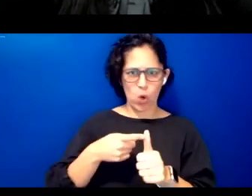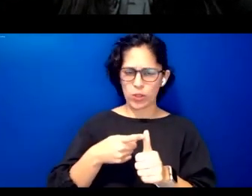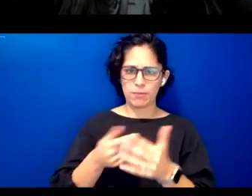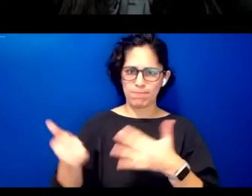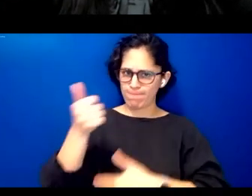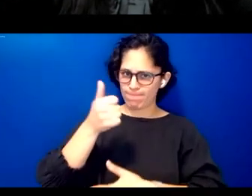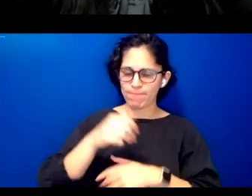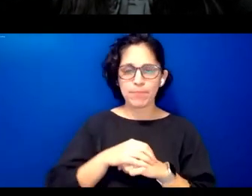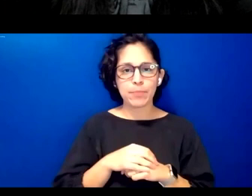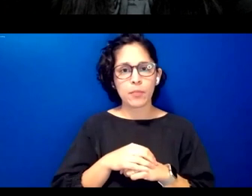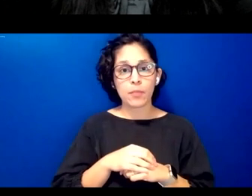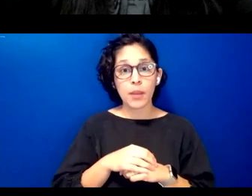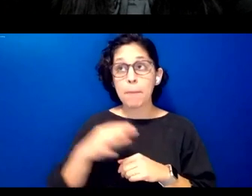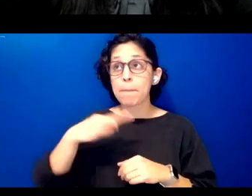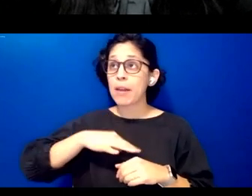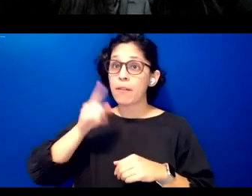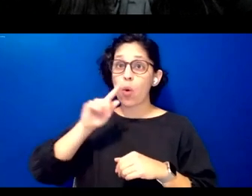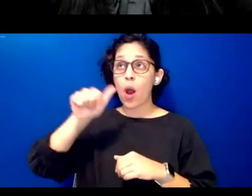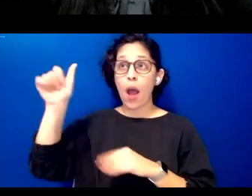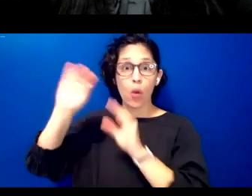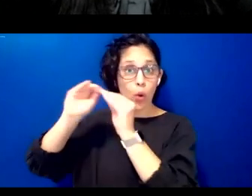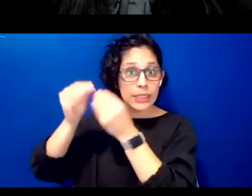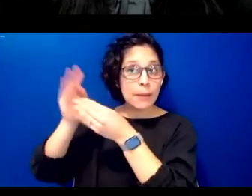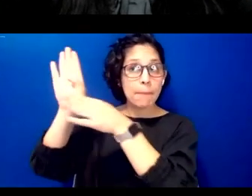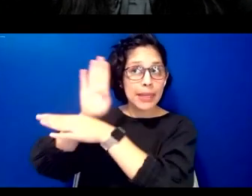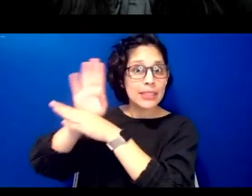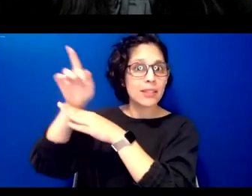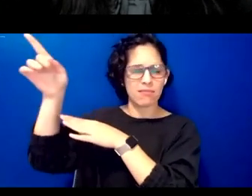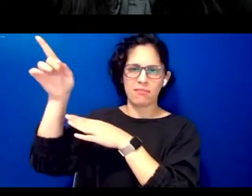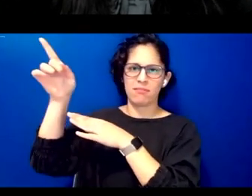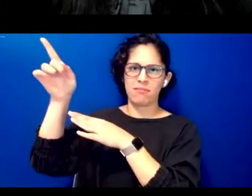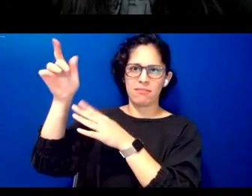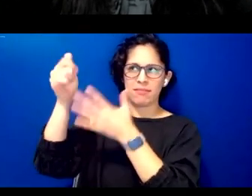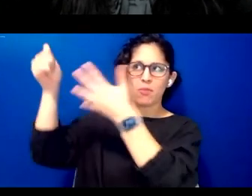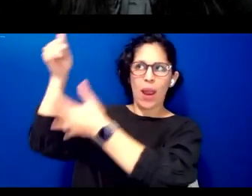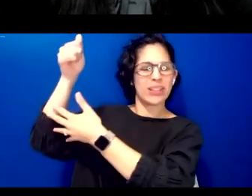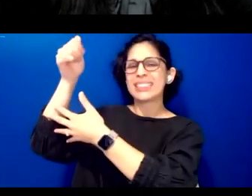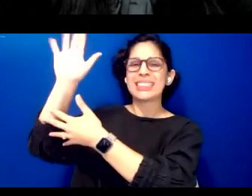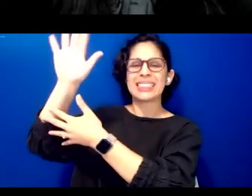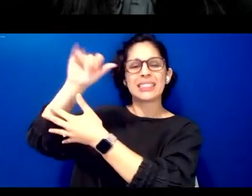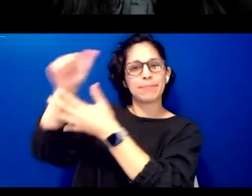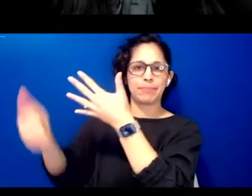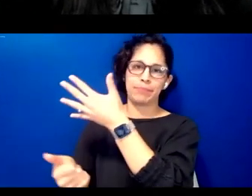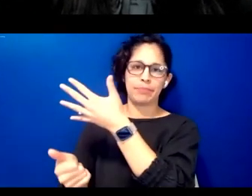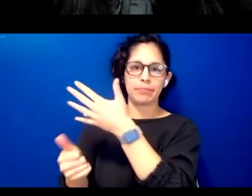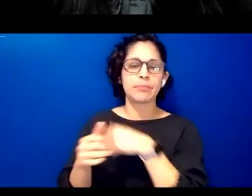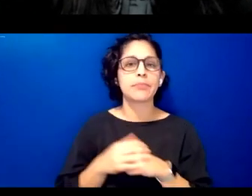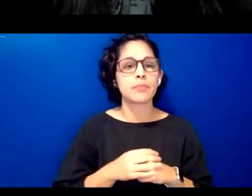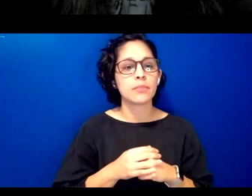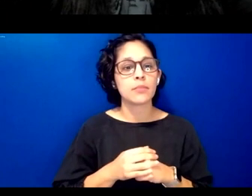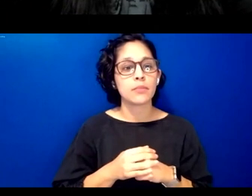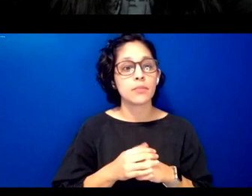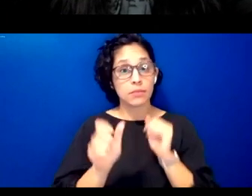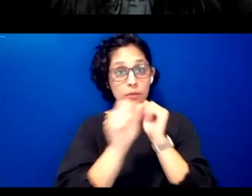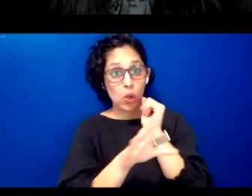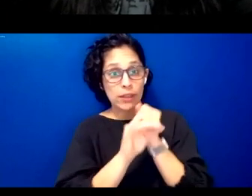entities or stakeholders are not central the slogan for the international decade of indigenous